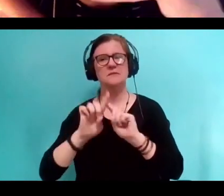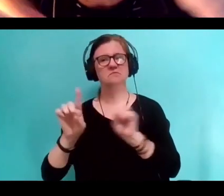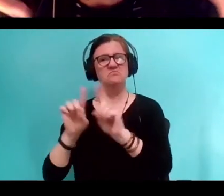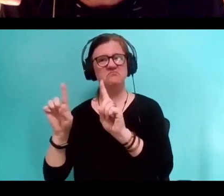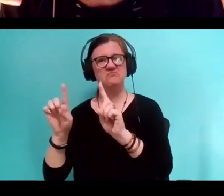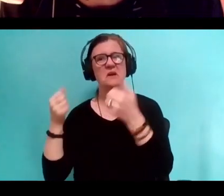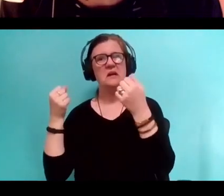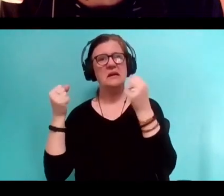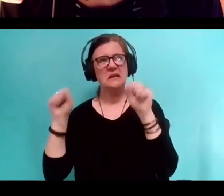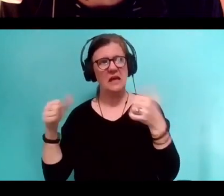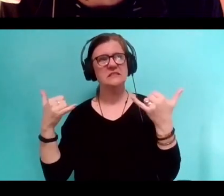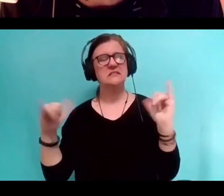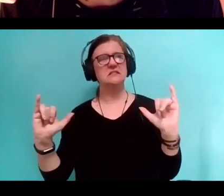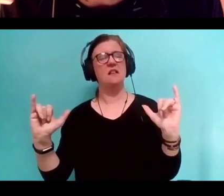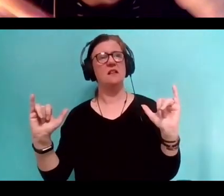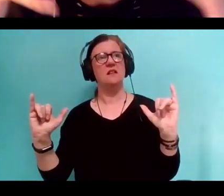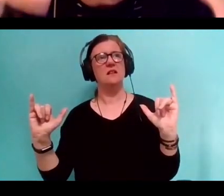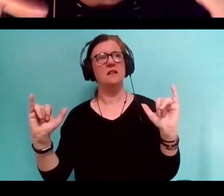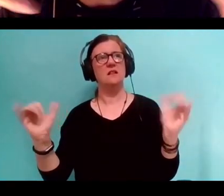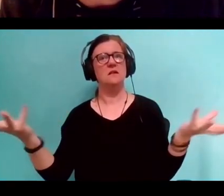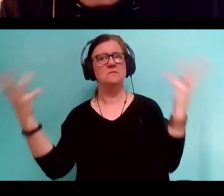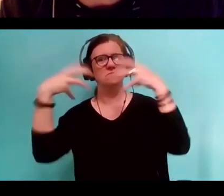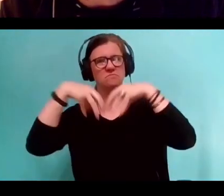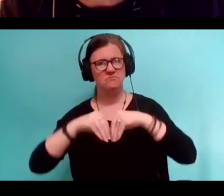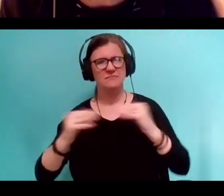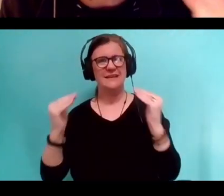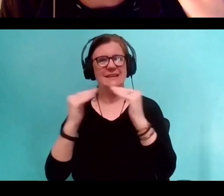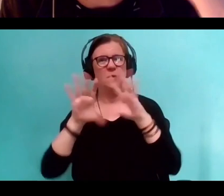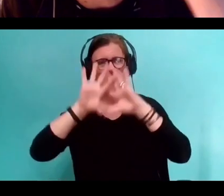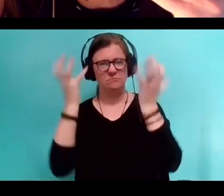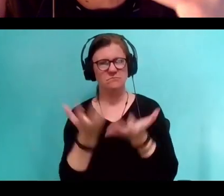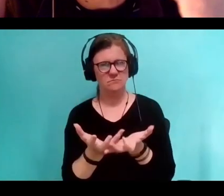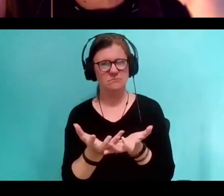equal parts of a greater whole. And it will be better